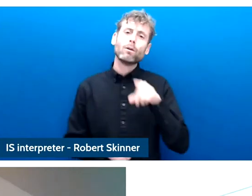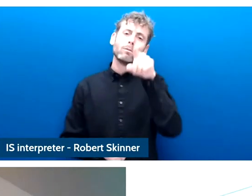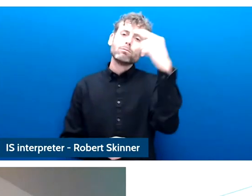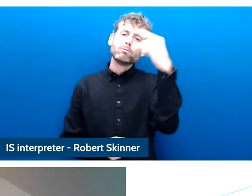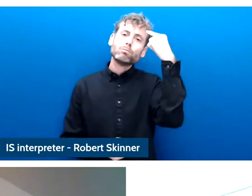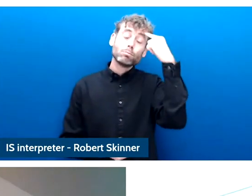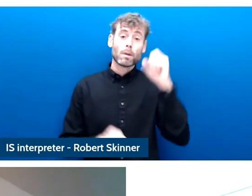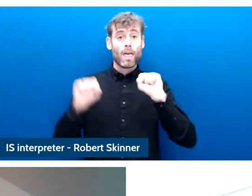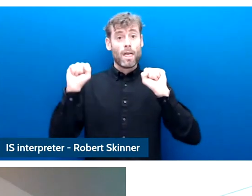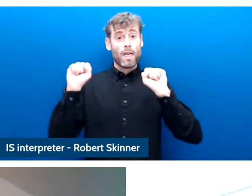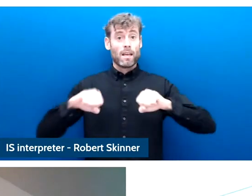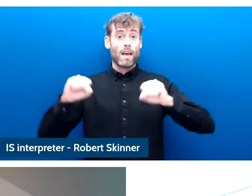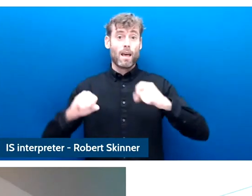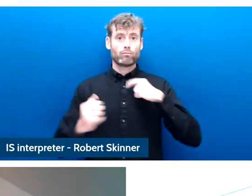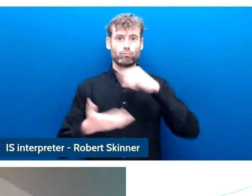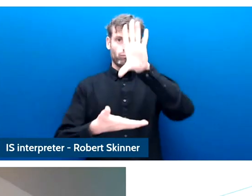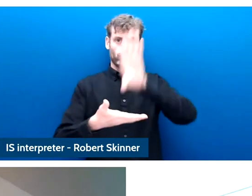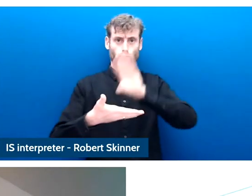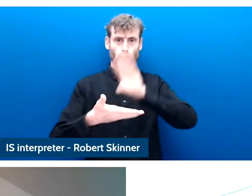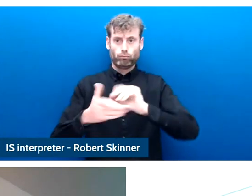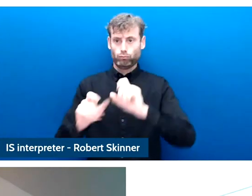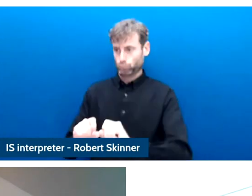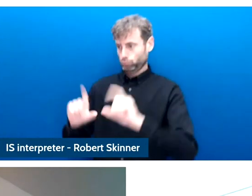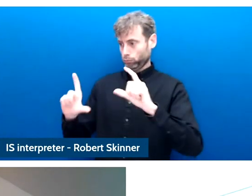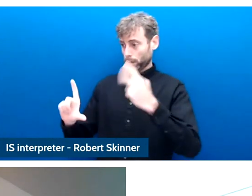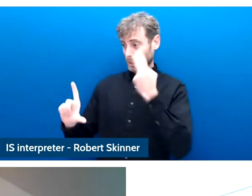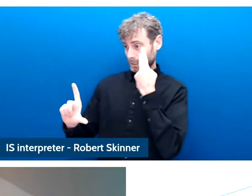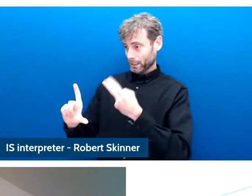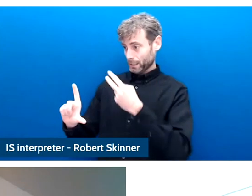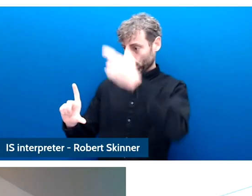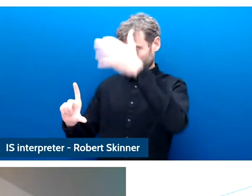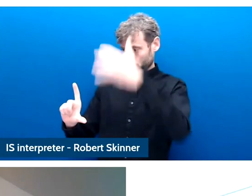expect in boat risk and safety?